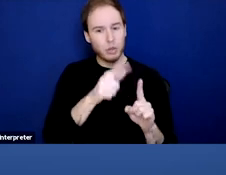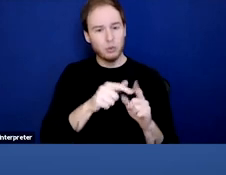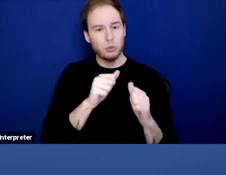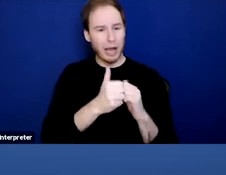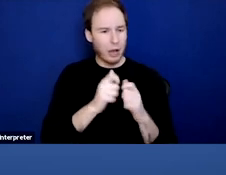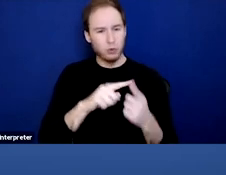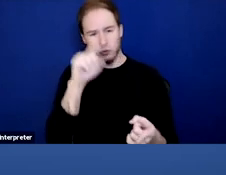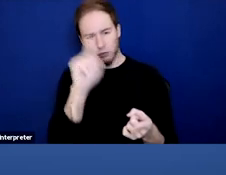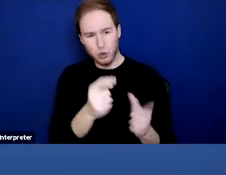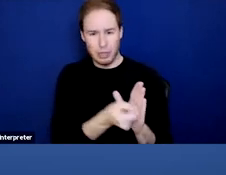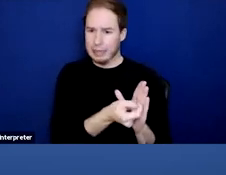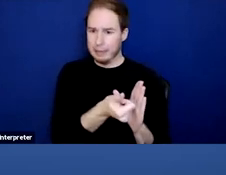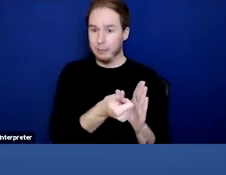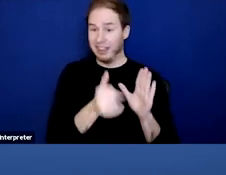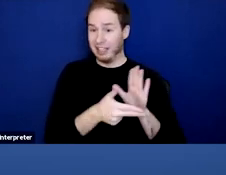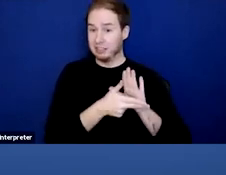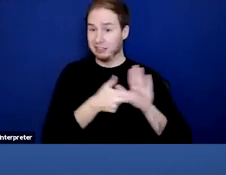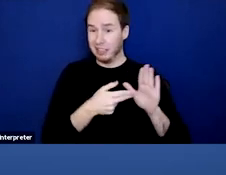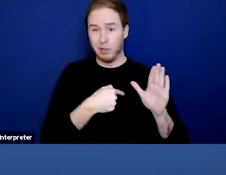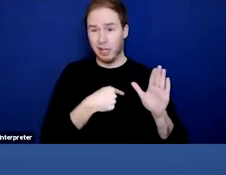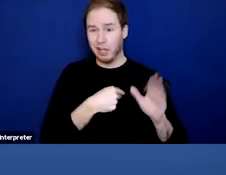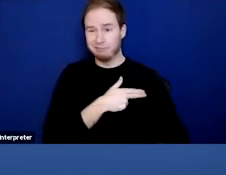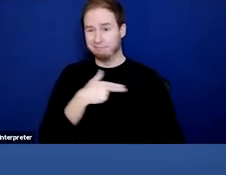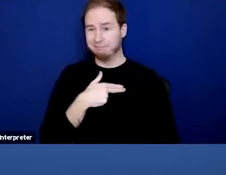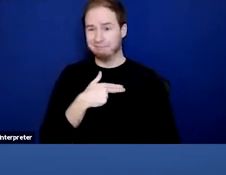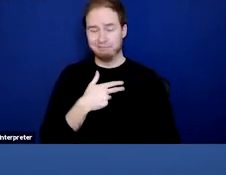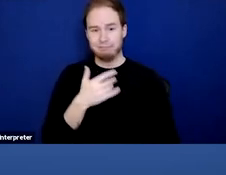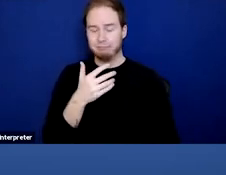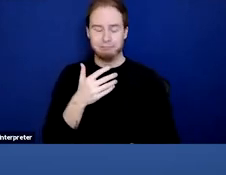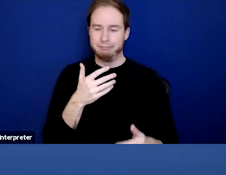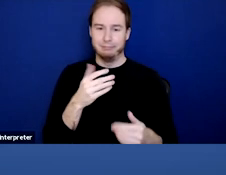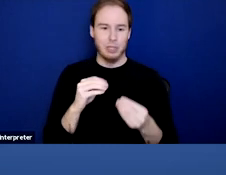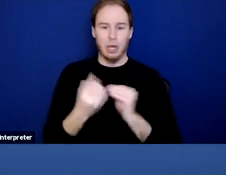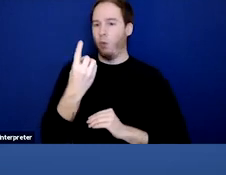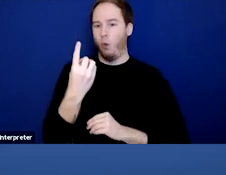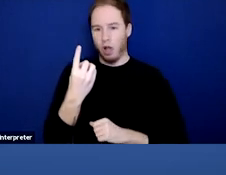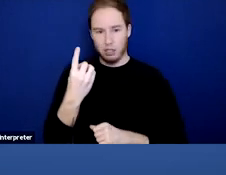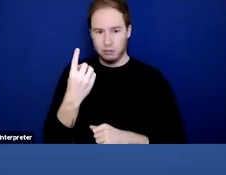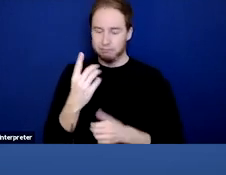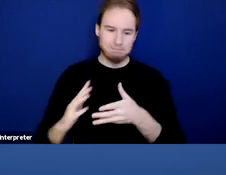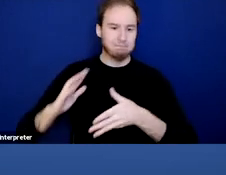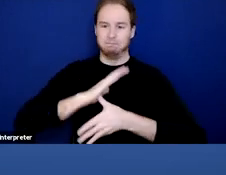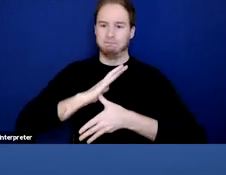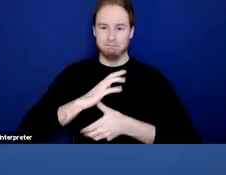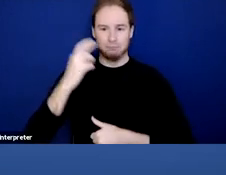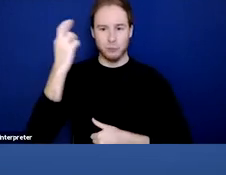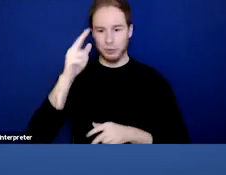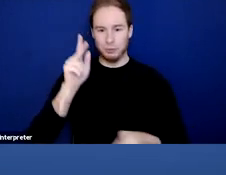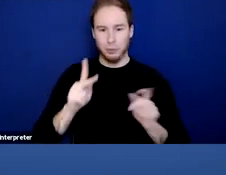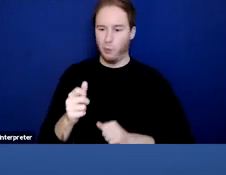We can't forget that stigma is really one of the primary reasons, if not the number one reason that people just don't come for treatment.